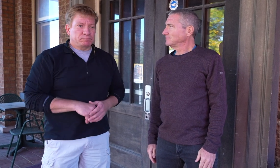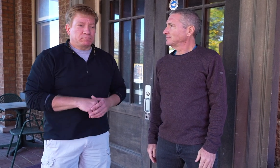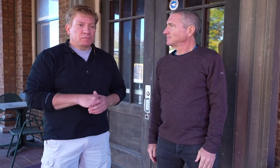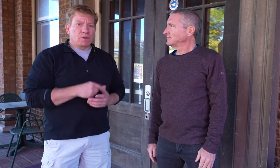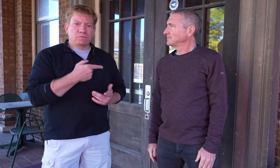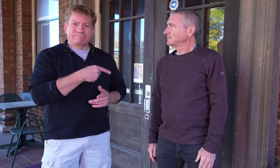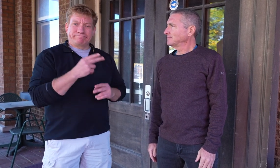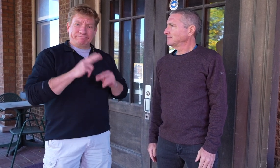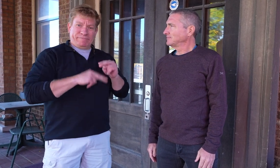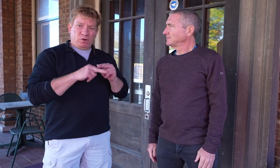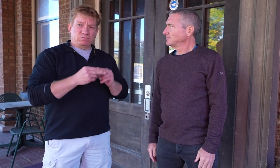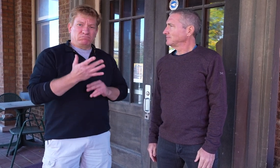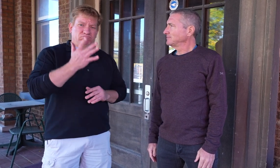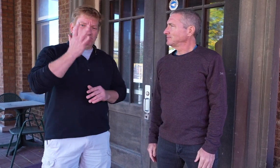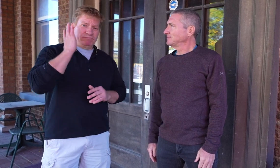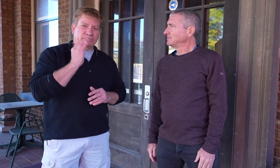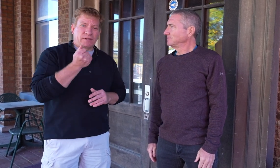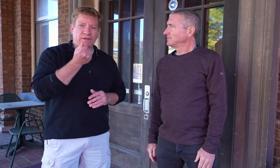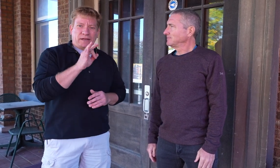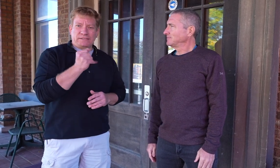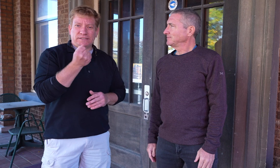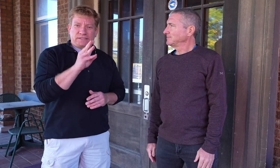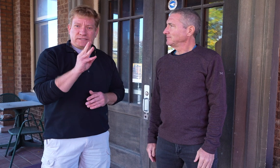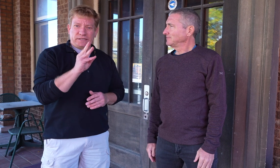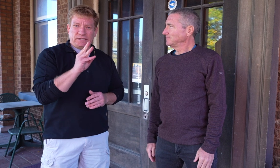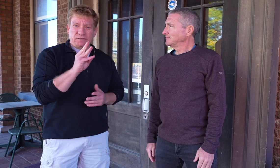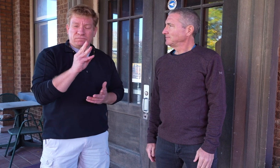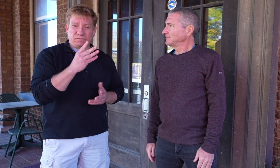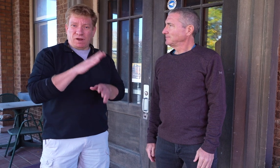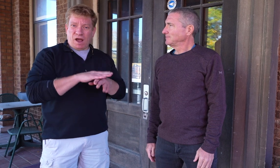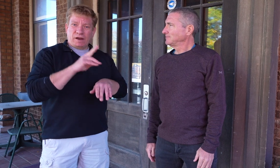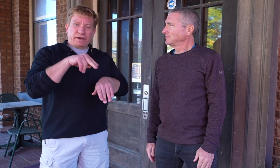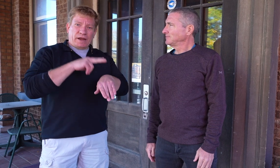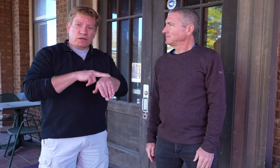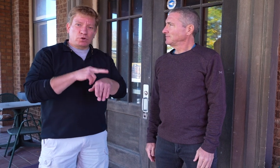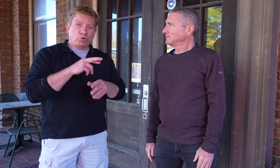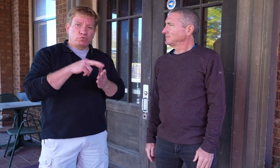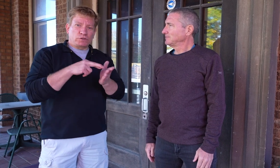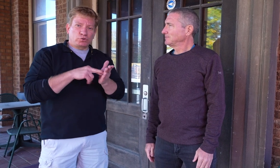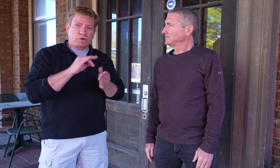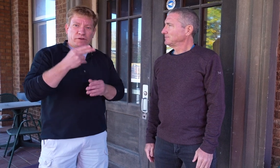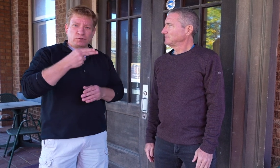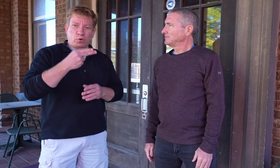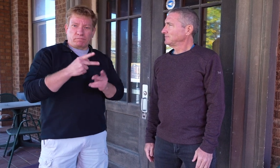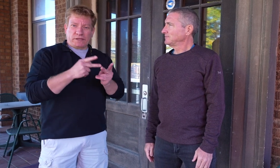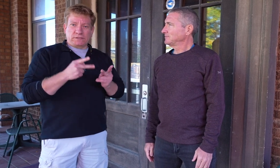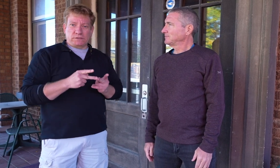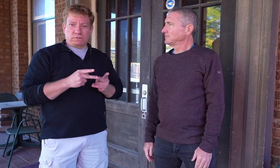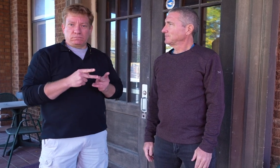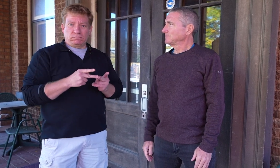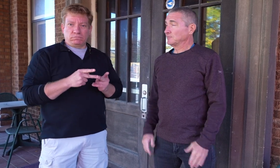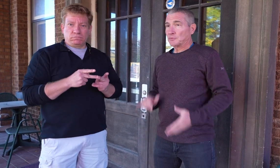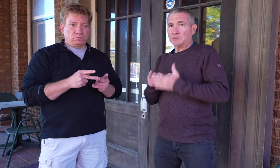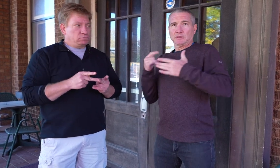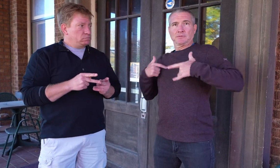This building was built back in 1916 and it’s on the National Register of Historic places.